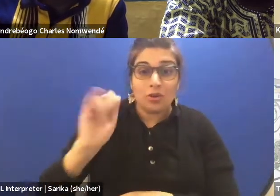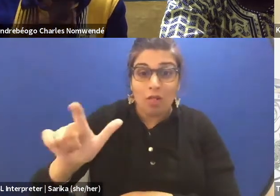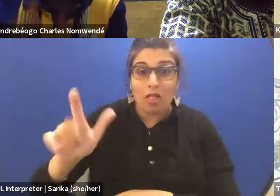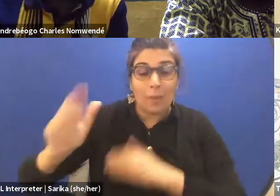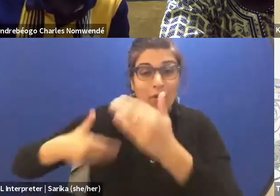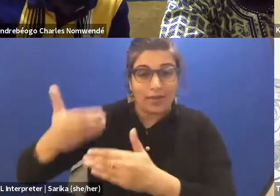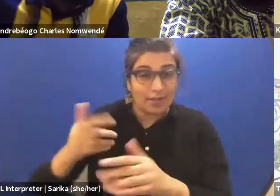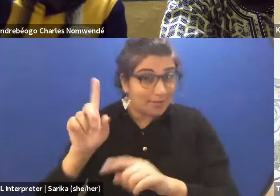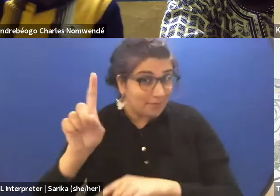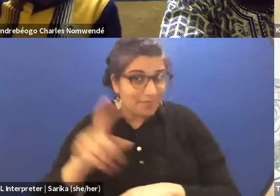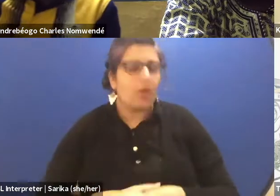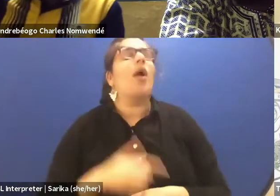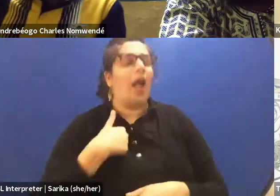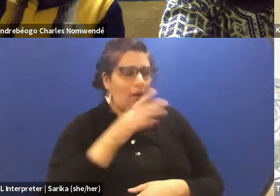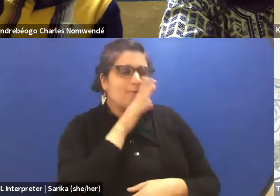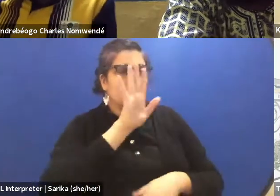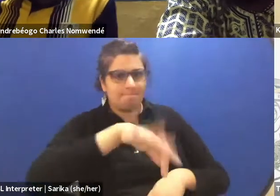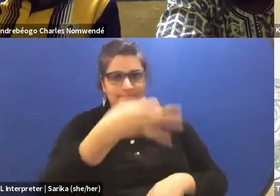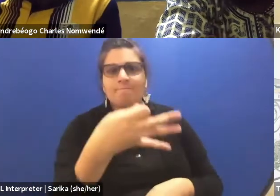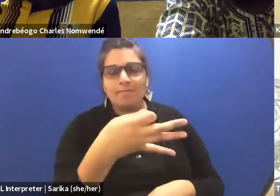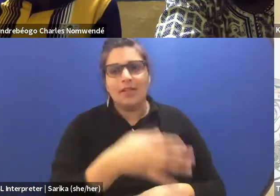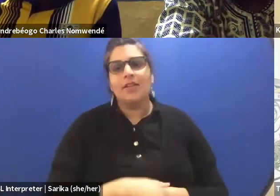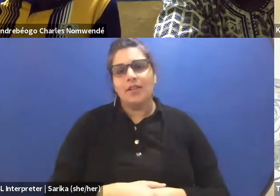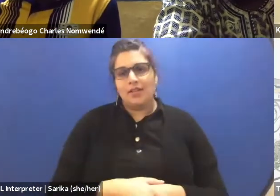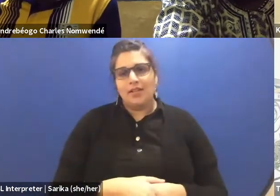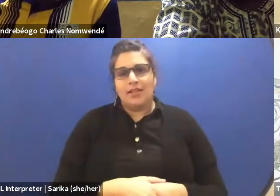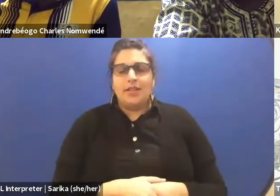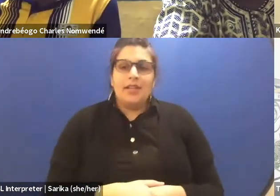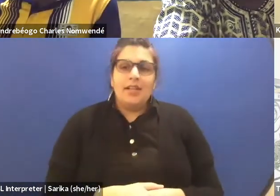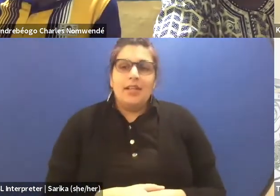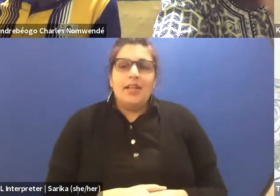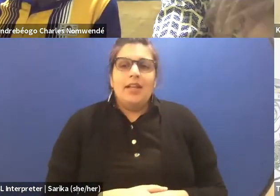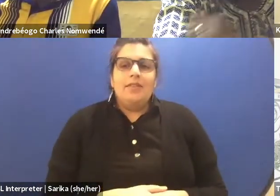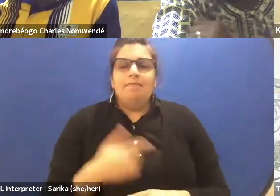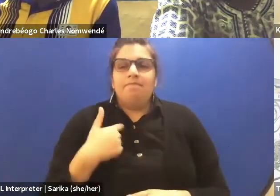I will go in French. (speaks French) I believe in something.